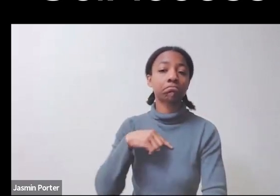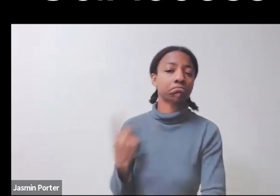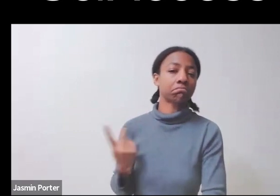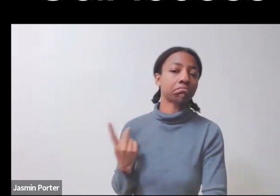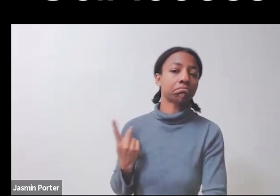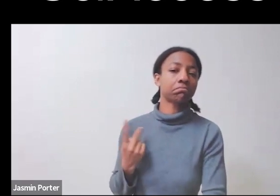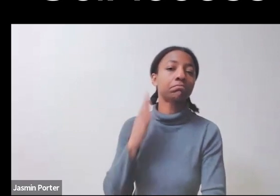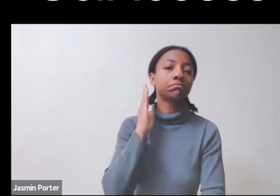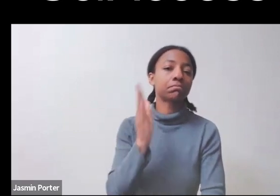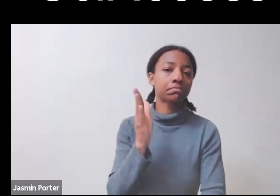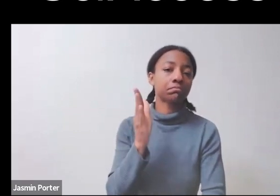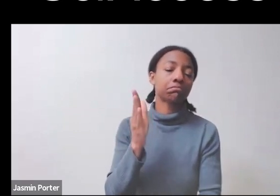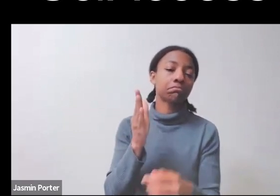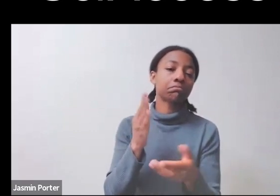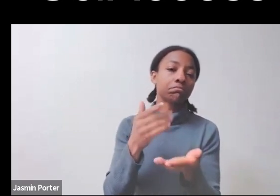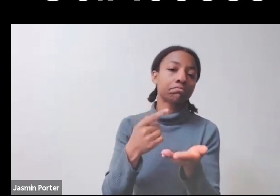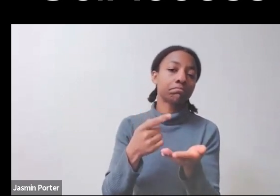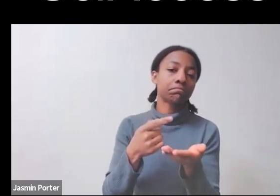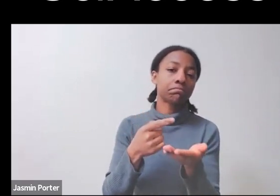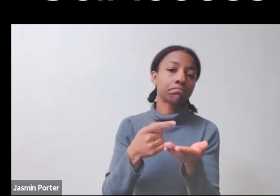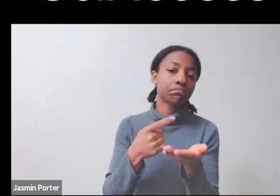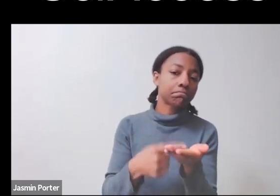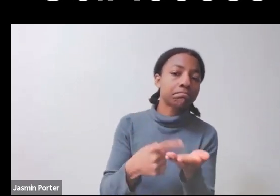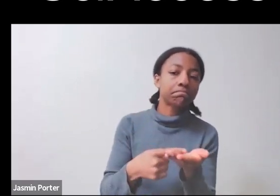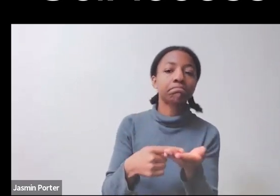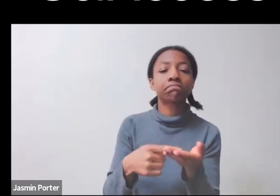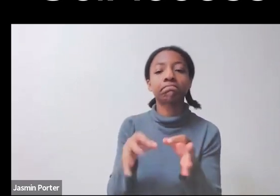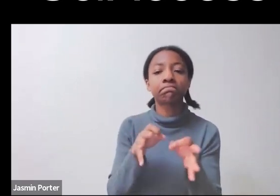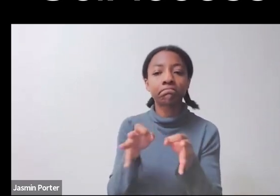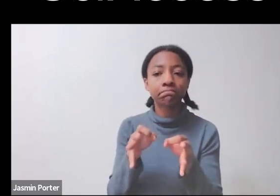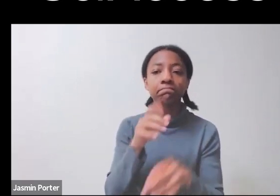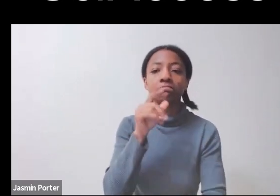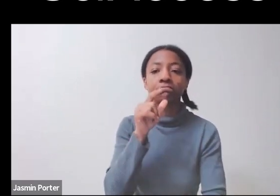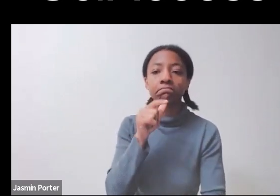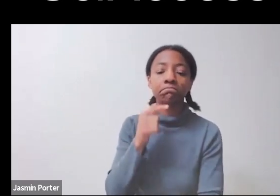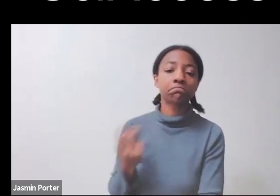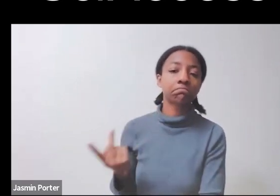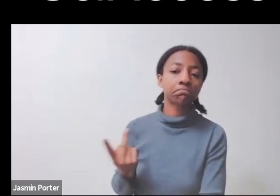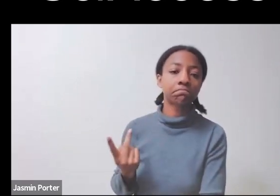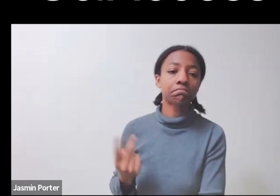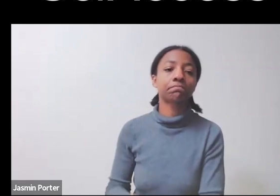I'll go over a few key terms, but then we're going to jump right into disability within mathematics,